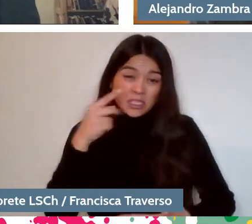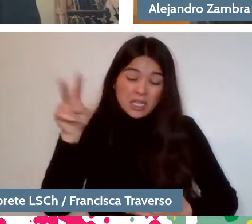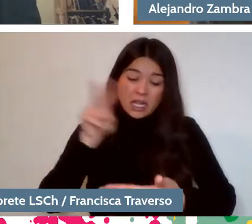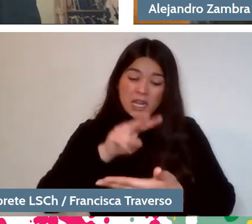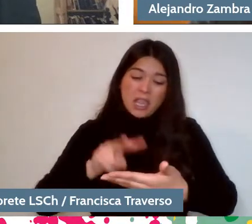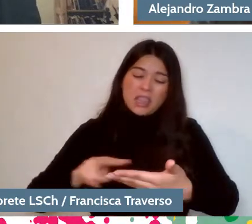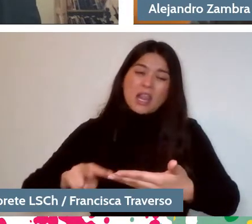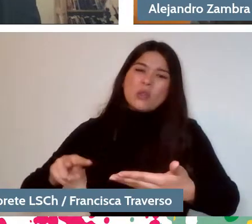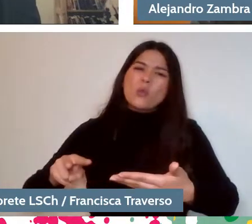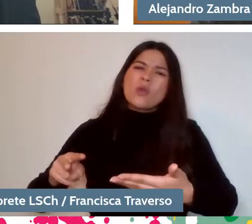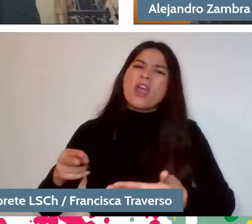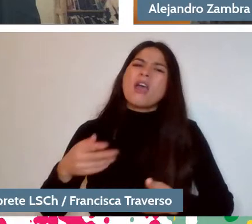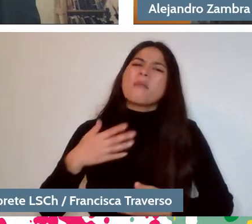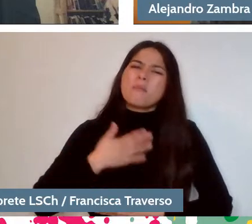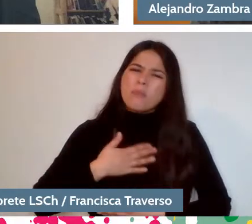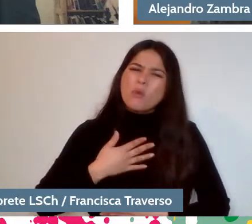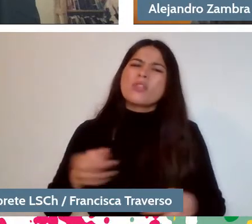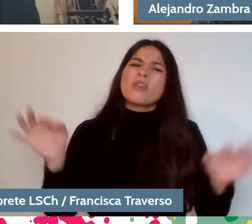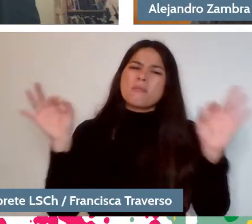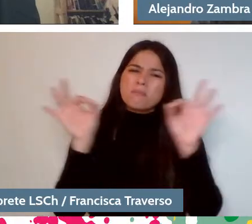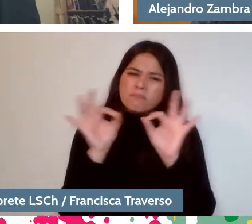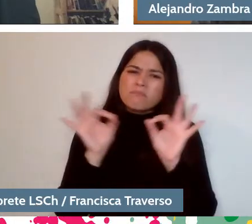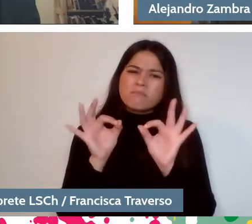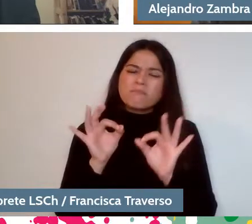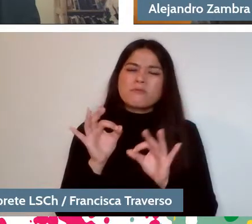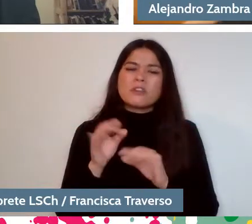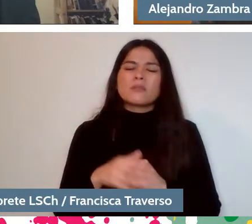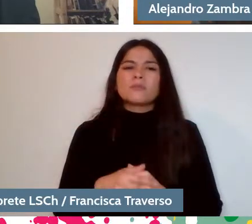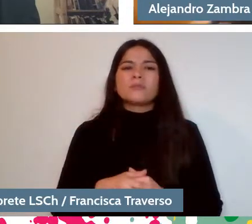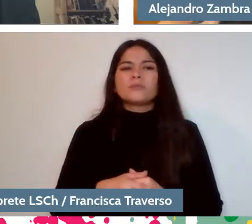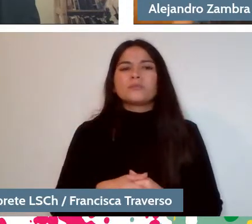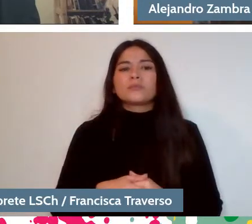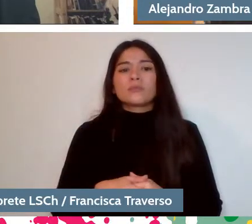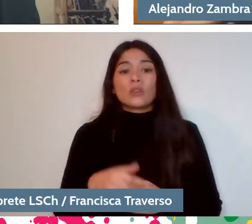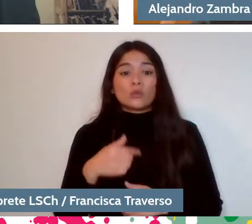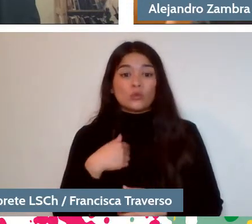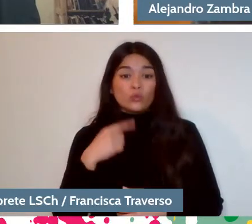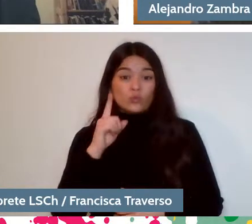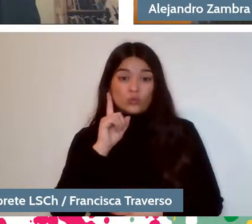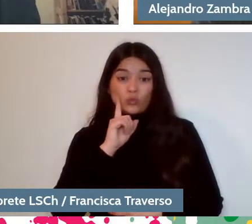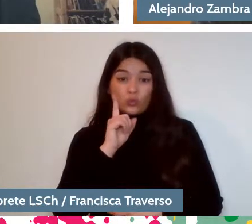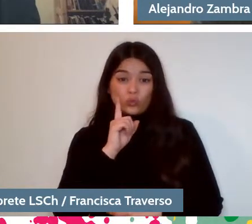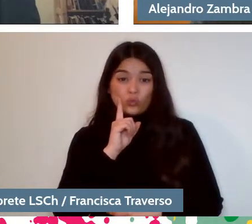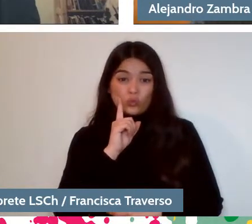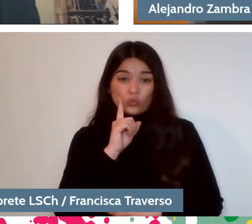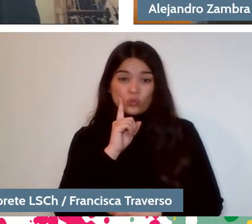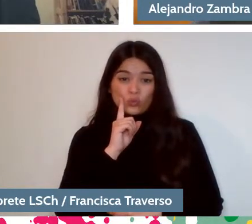because I think I had that luck